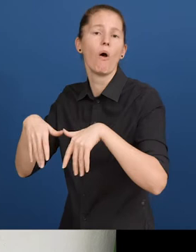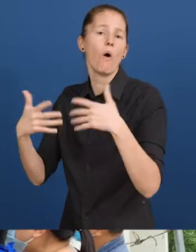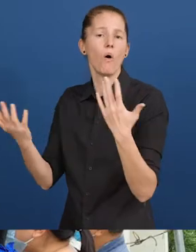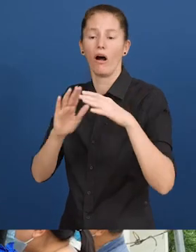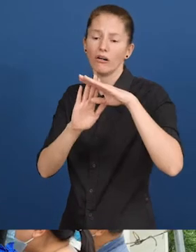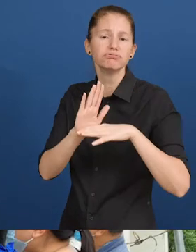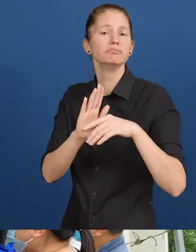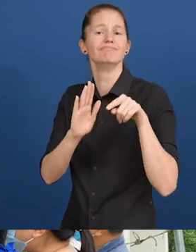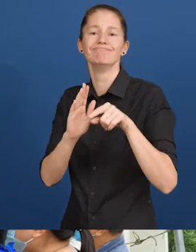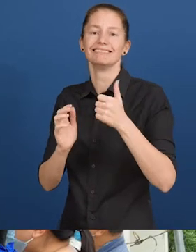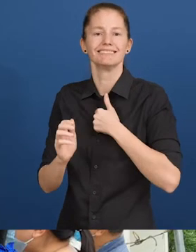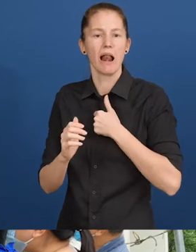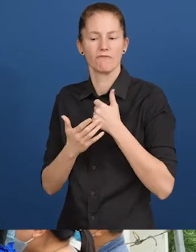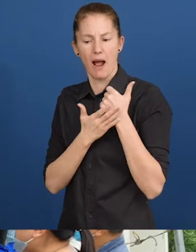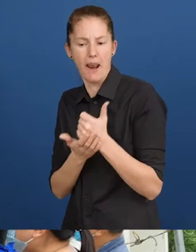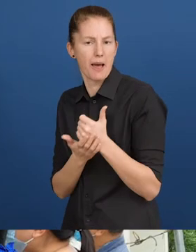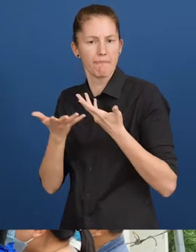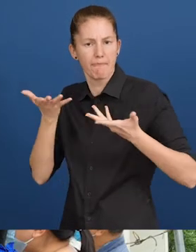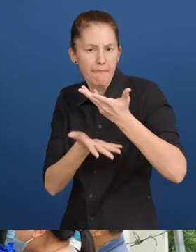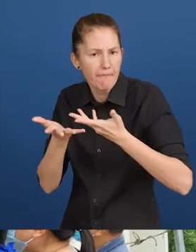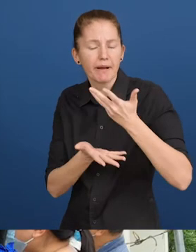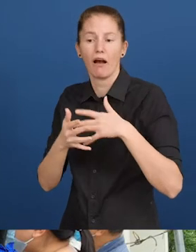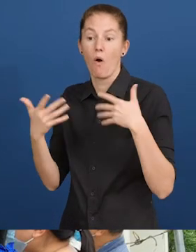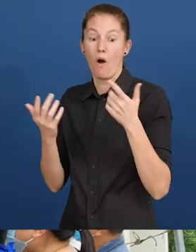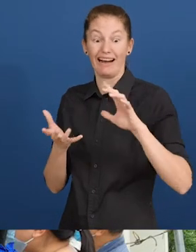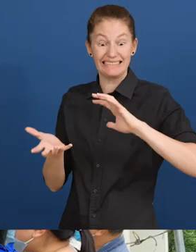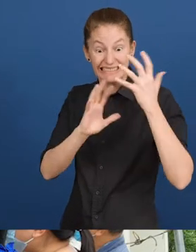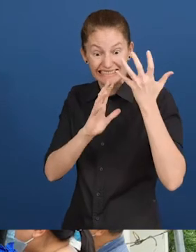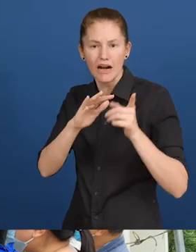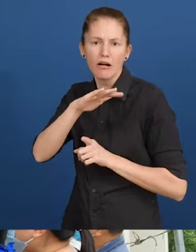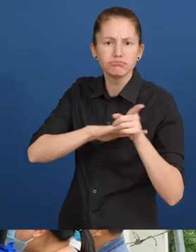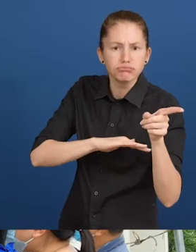construction and other measures, such as self-help forums and evacuation